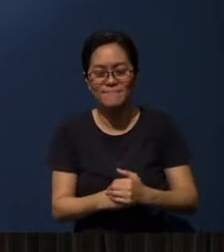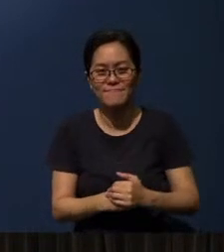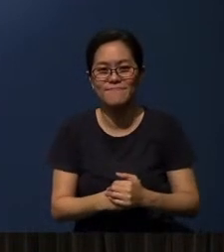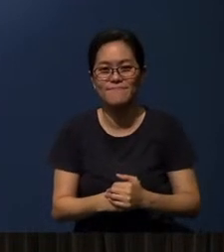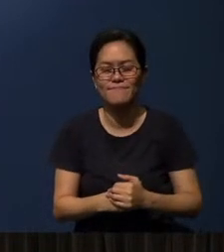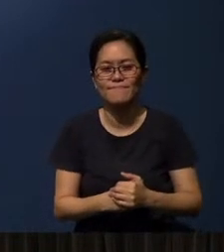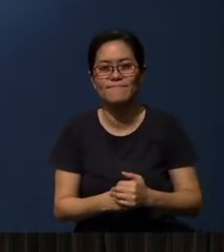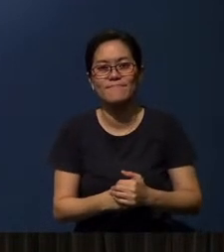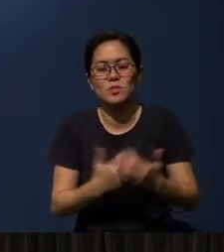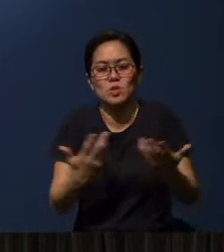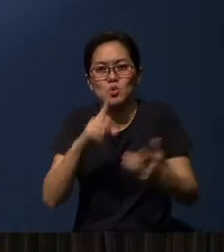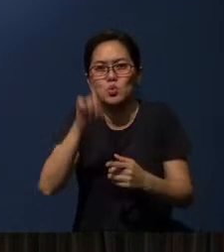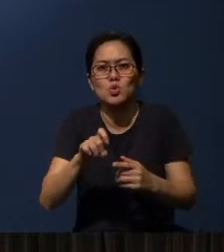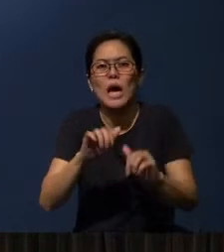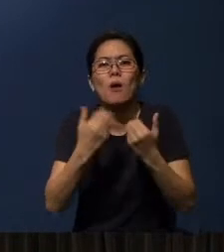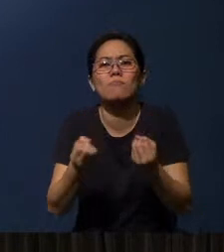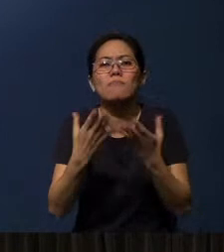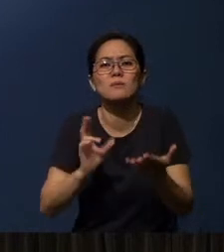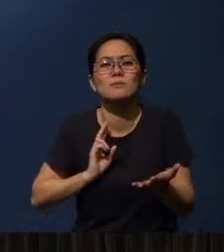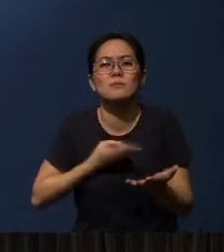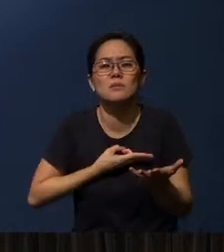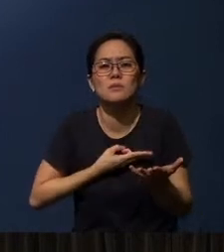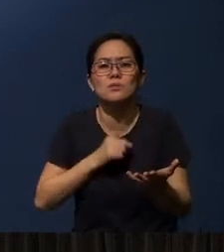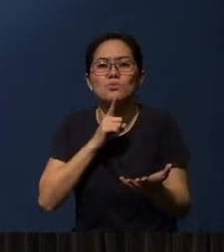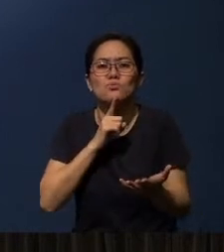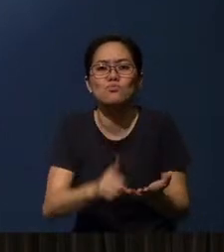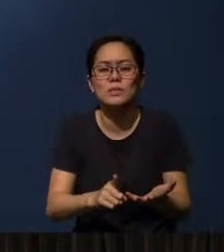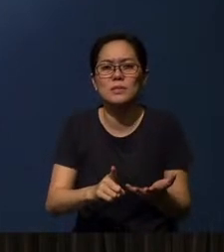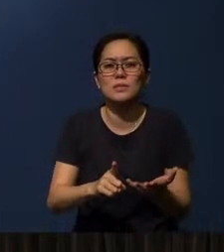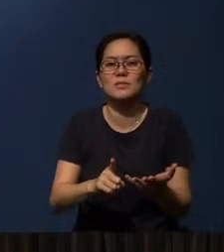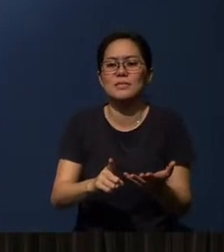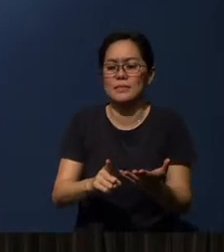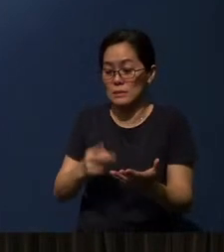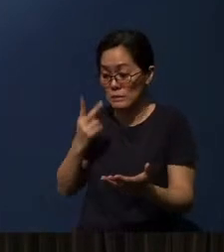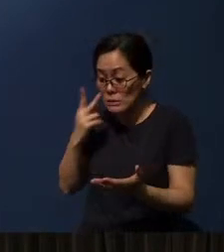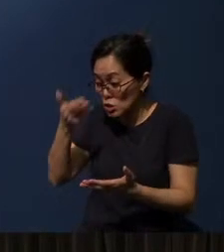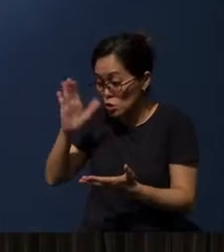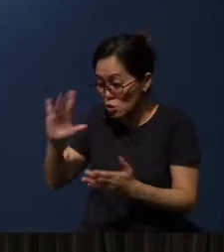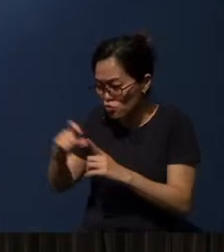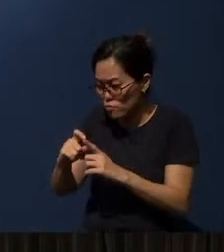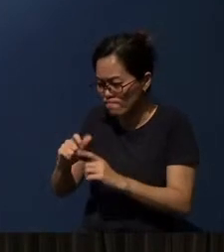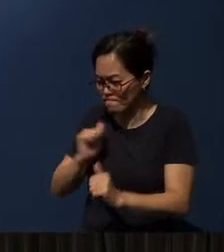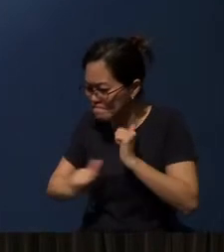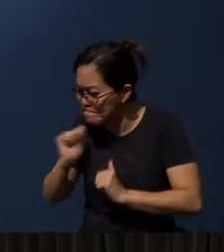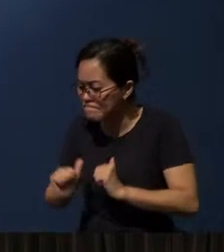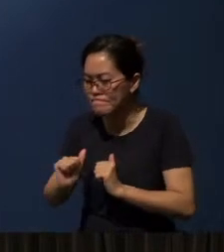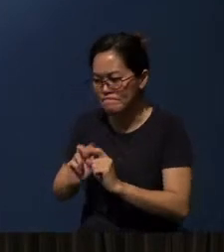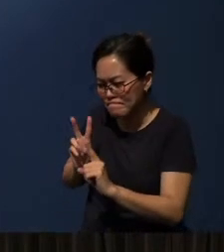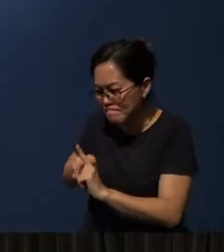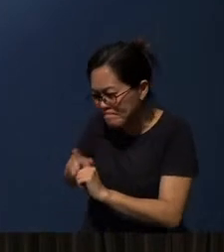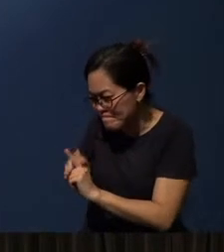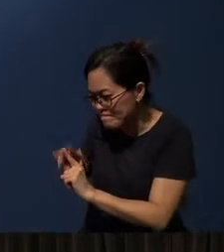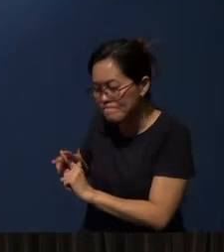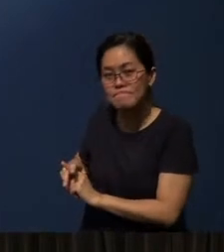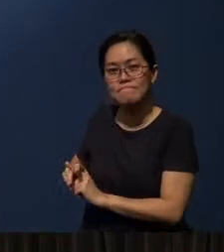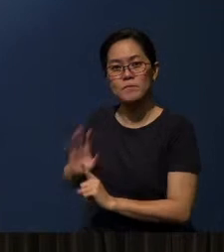The question is: How many of us are really acting upon the Word of God? It is about applying God's Word into our lives.